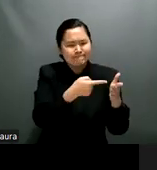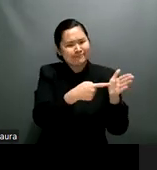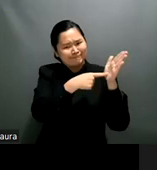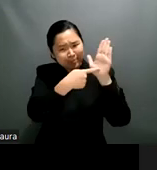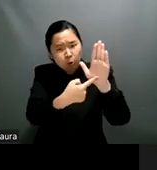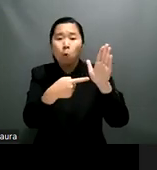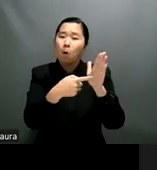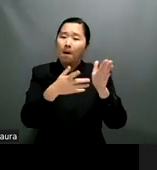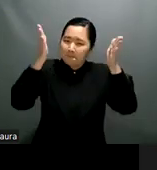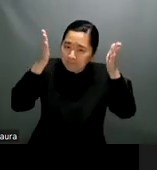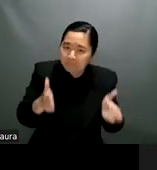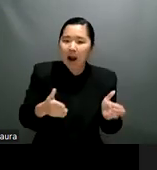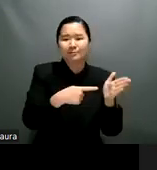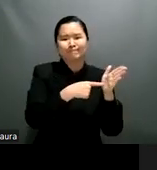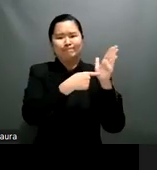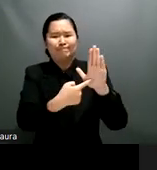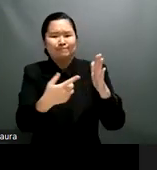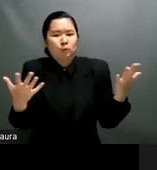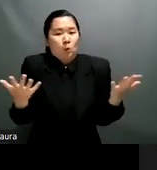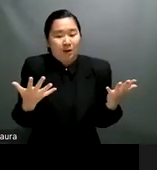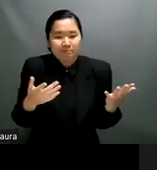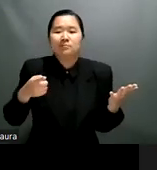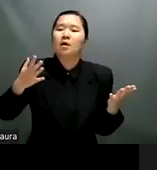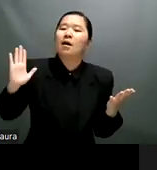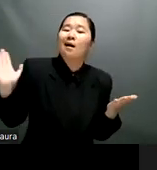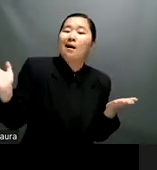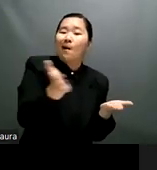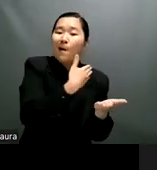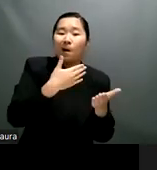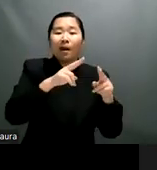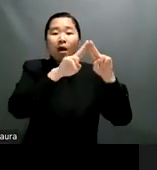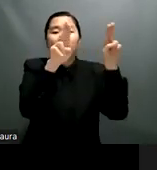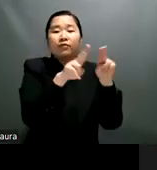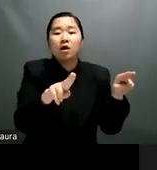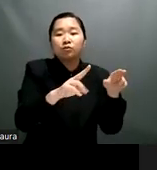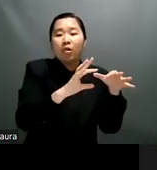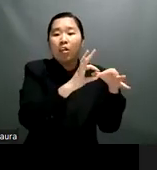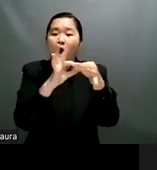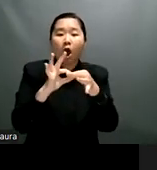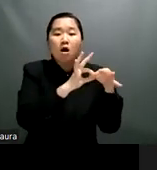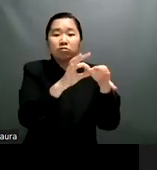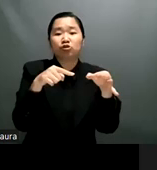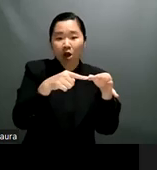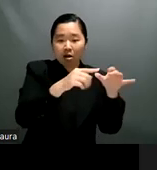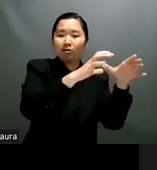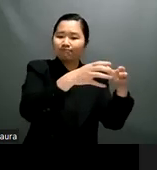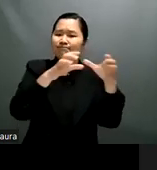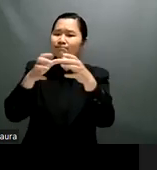are inclusive and accessible to persons with disabilities with this